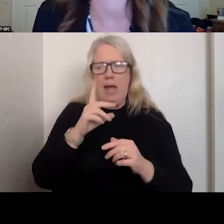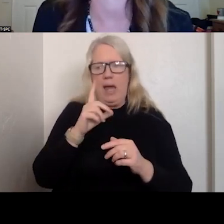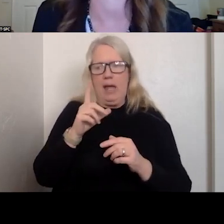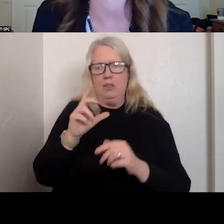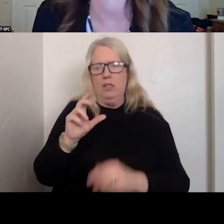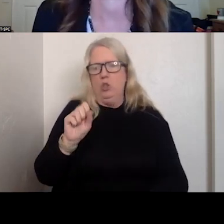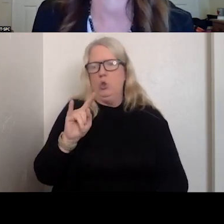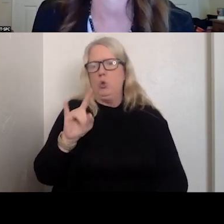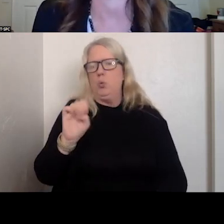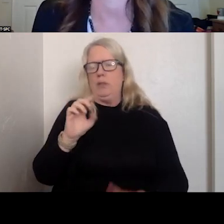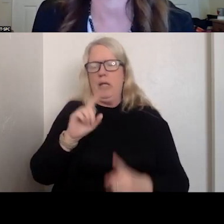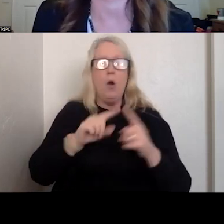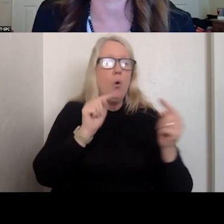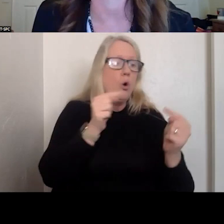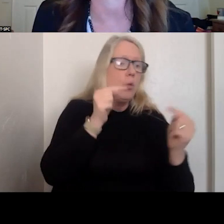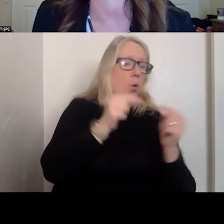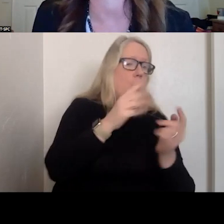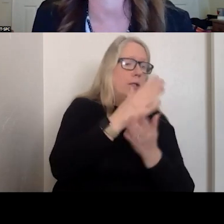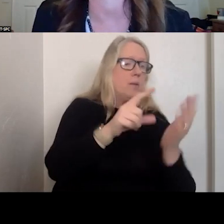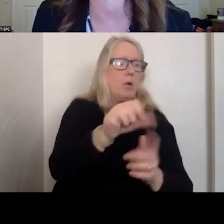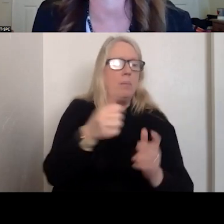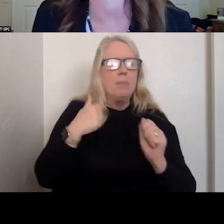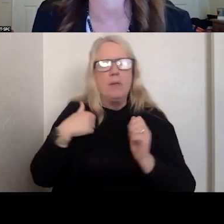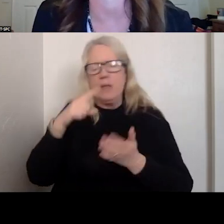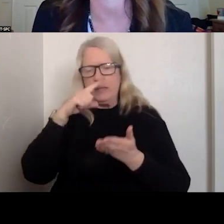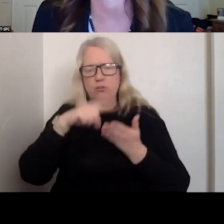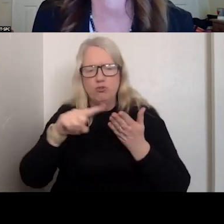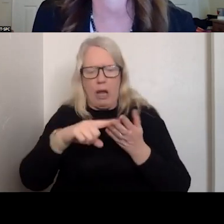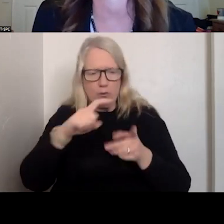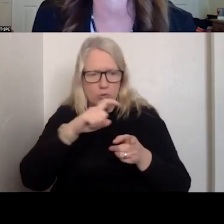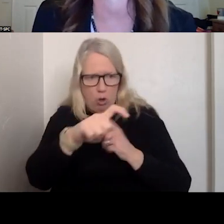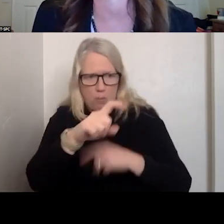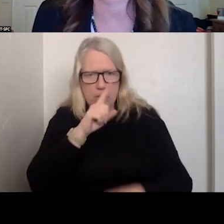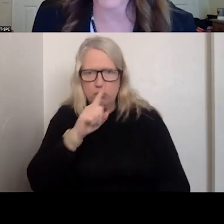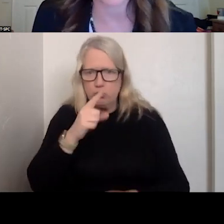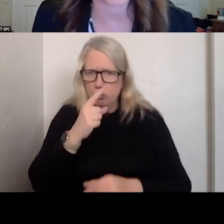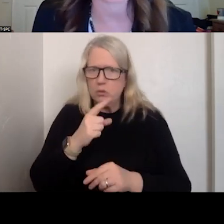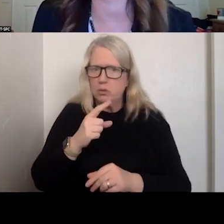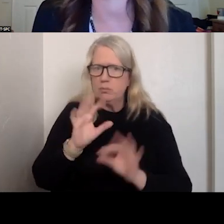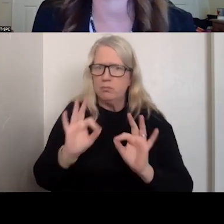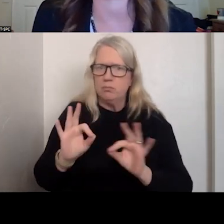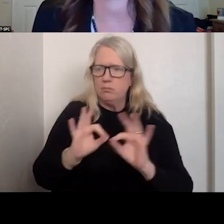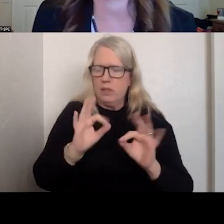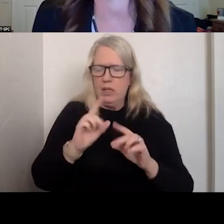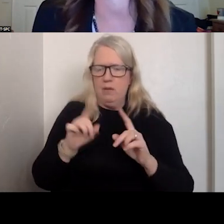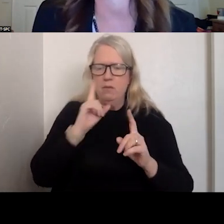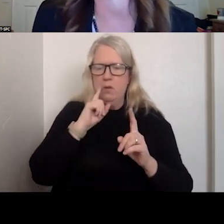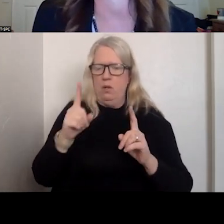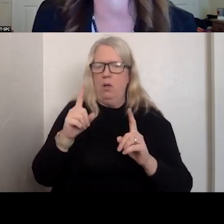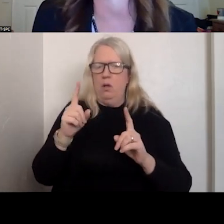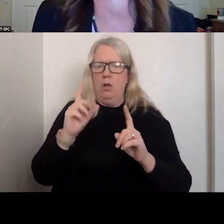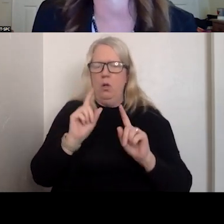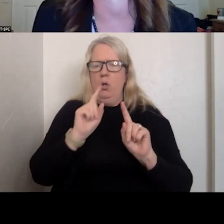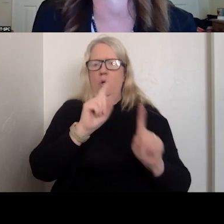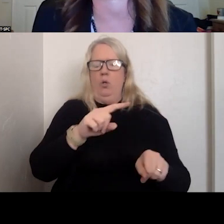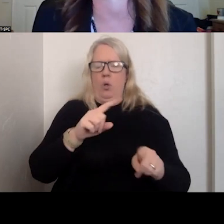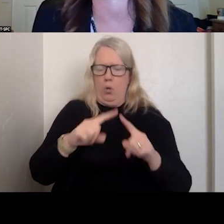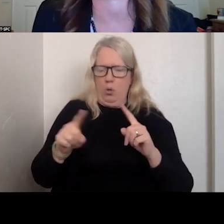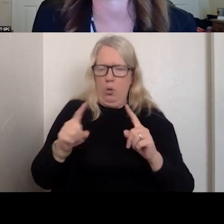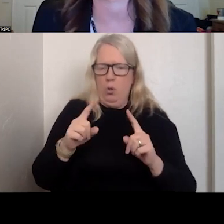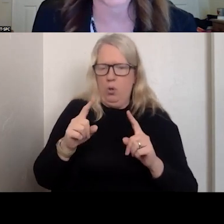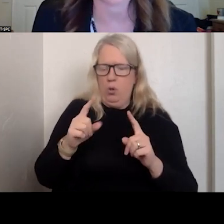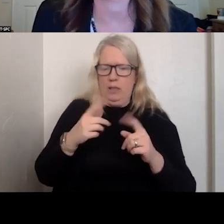THEY NEED TO TRACK THE CALL AND MAKE SURE THE SITUATION IS SAFE.